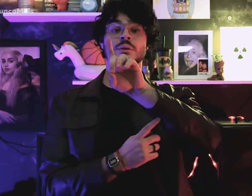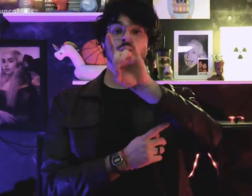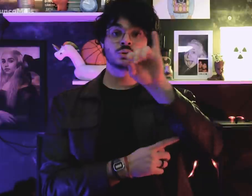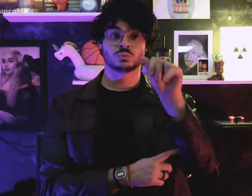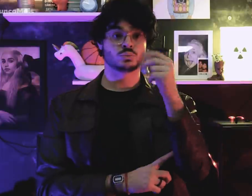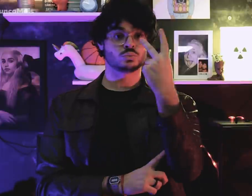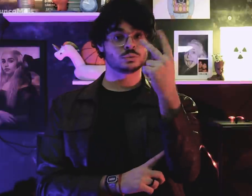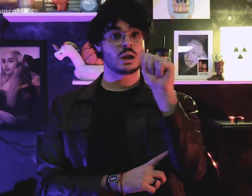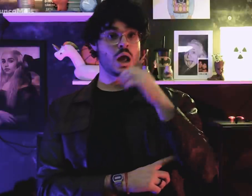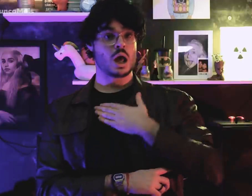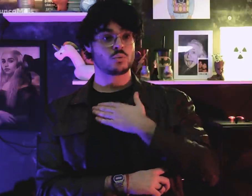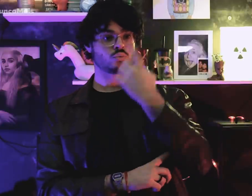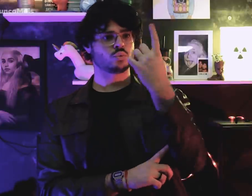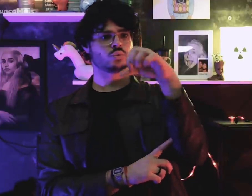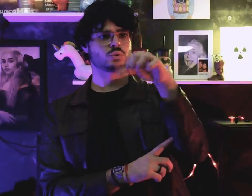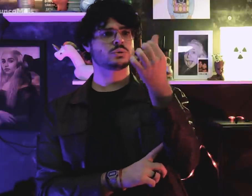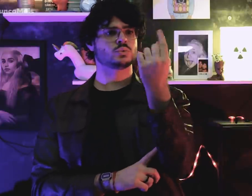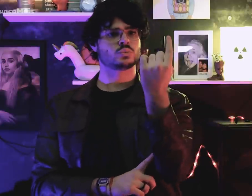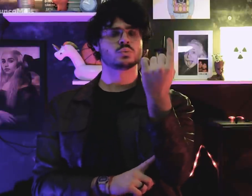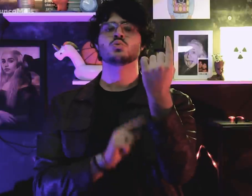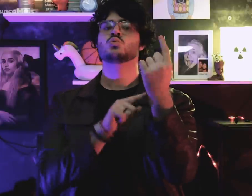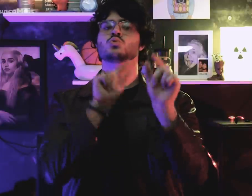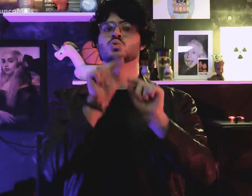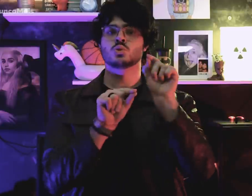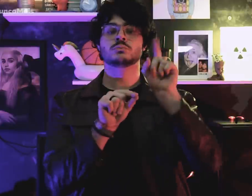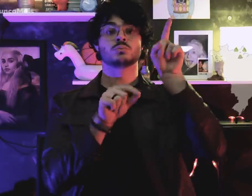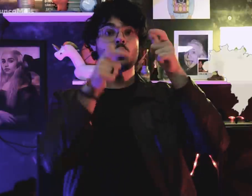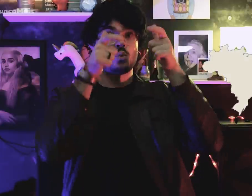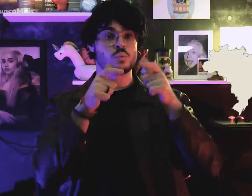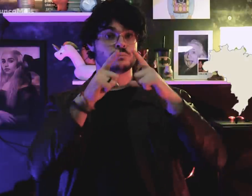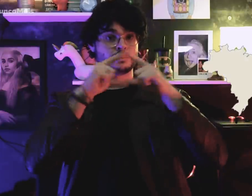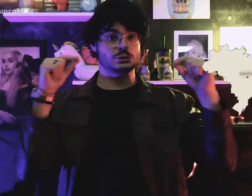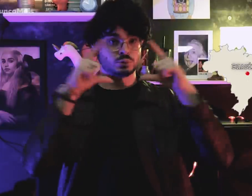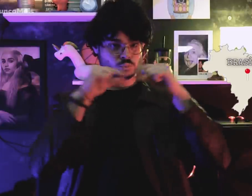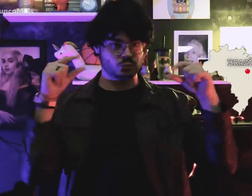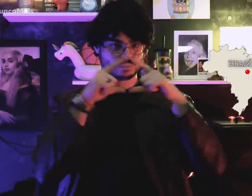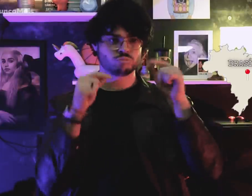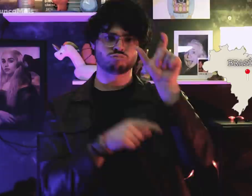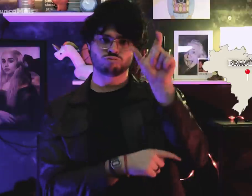On August 2, 1961, in Brasilia,